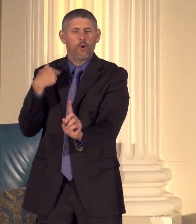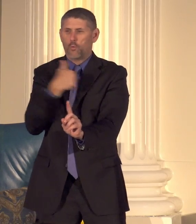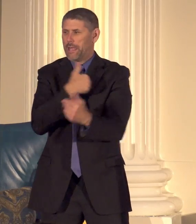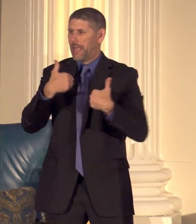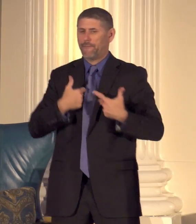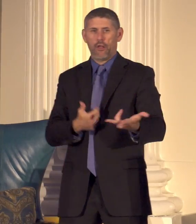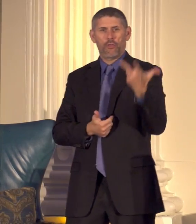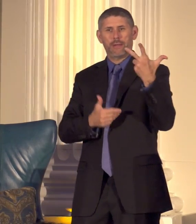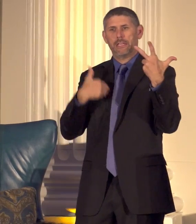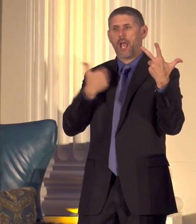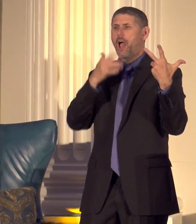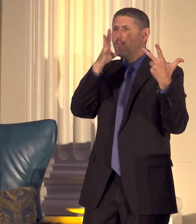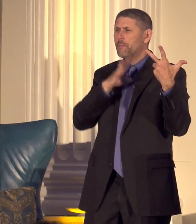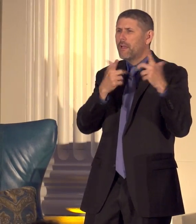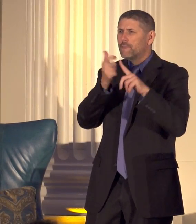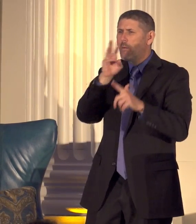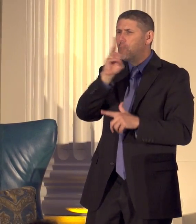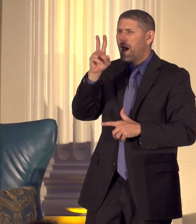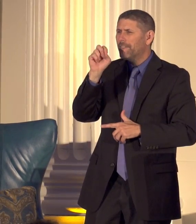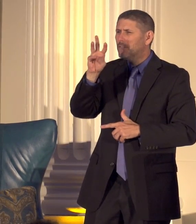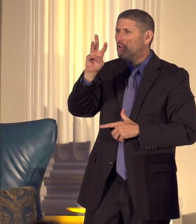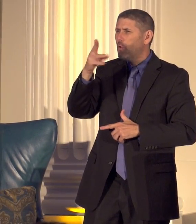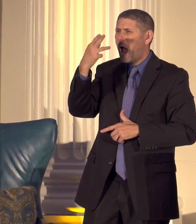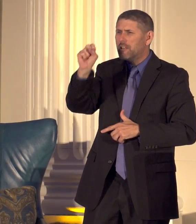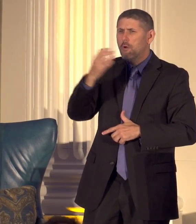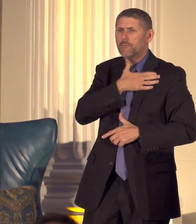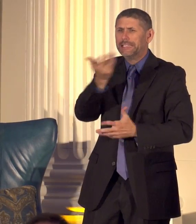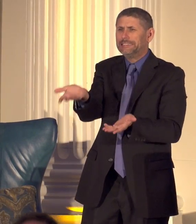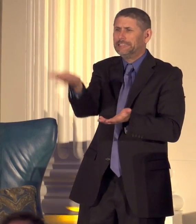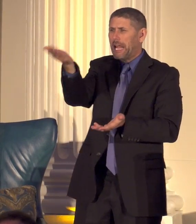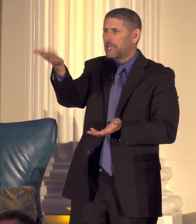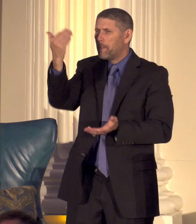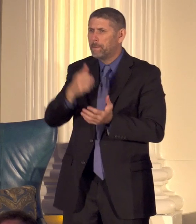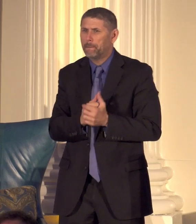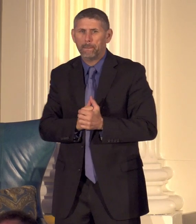women from West View High School would you please stand I'd like to introduce